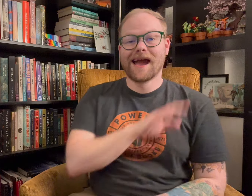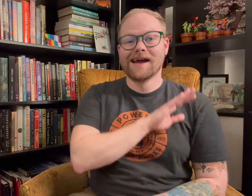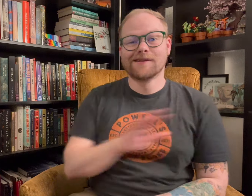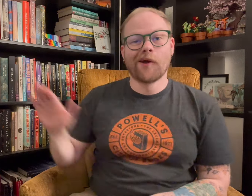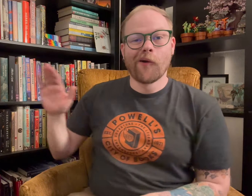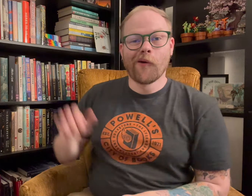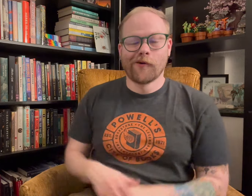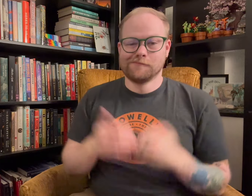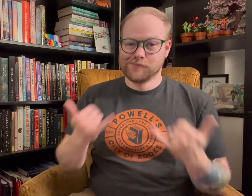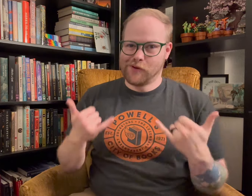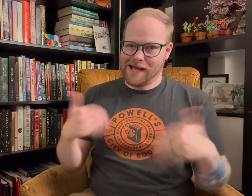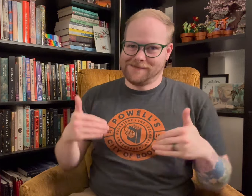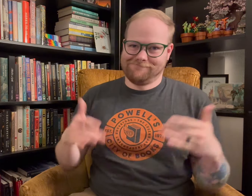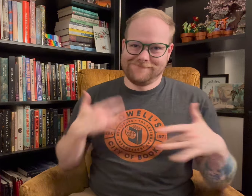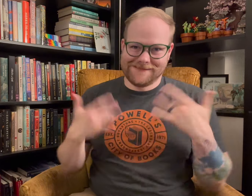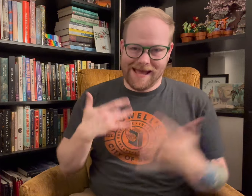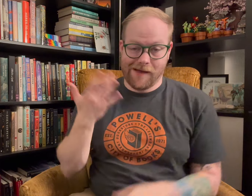Hello! Today is very exciting,